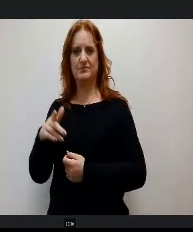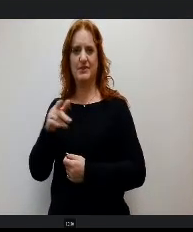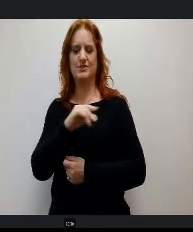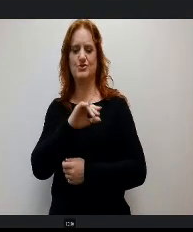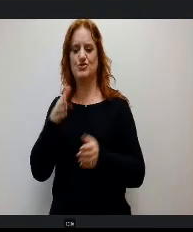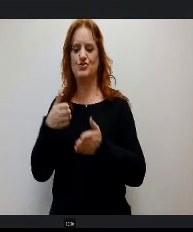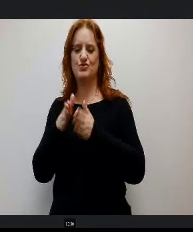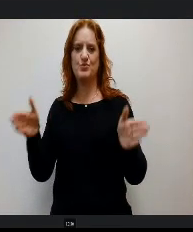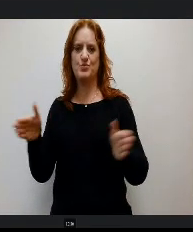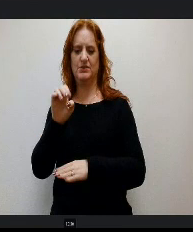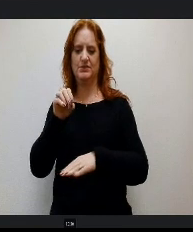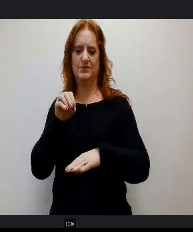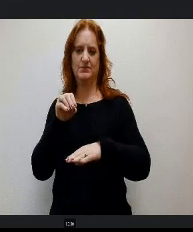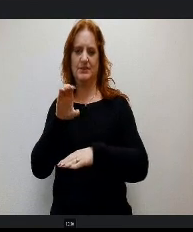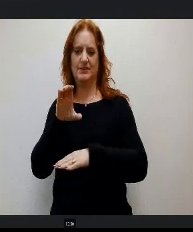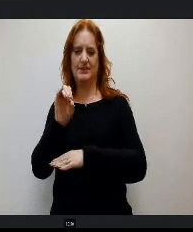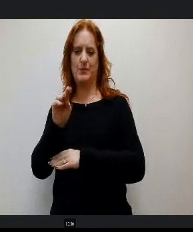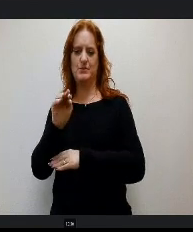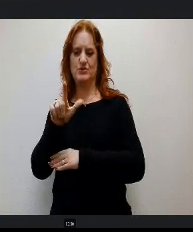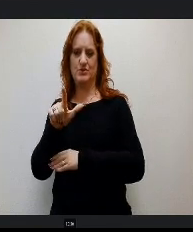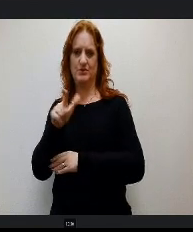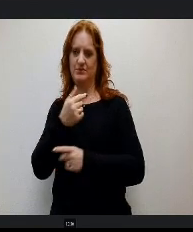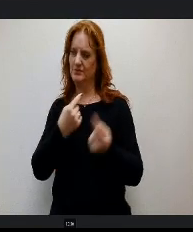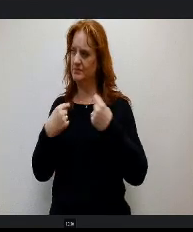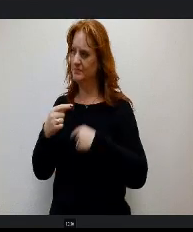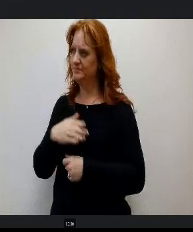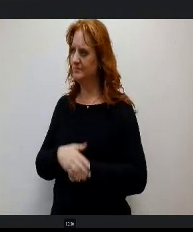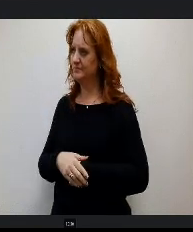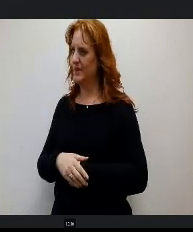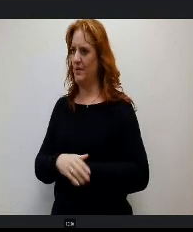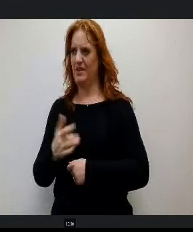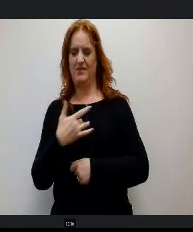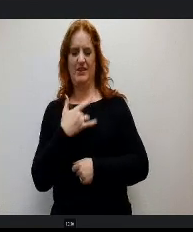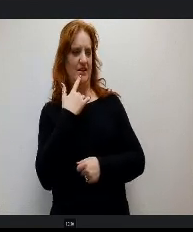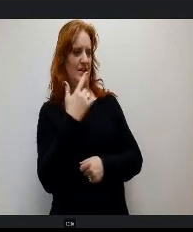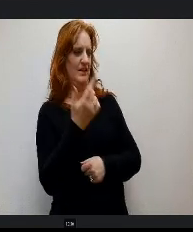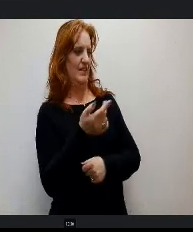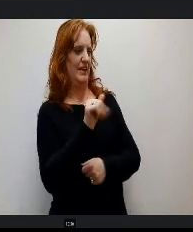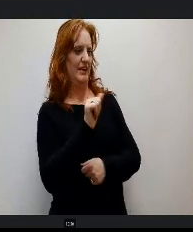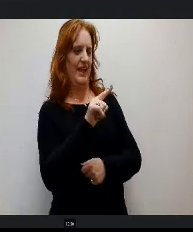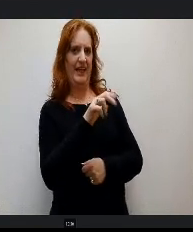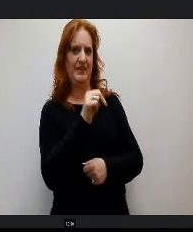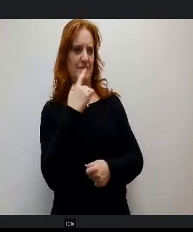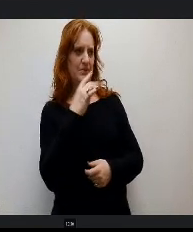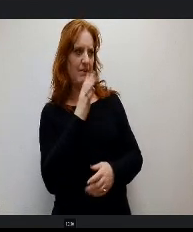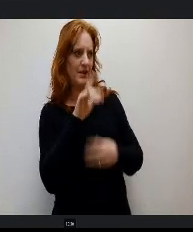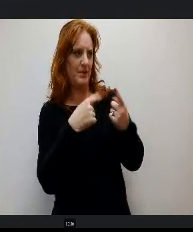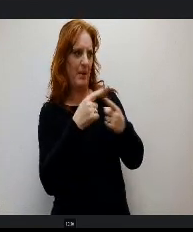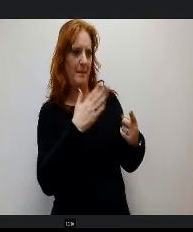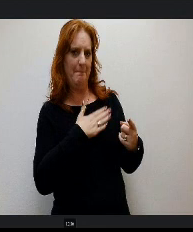Thank you. I feel like Ms. Allan’s been teasing my presentation all night, so I'm here to completely underwhelm you with.